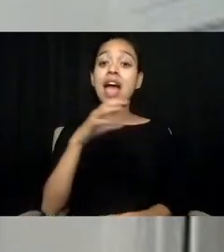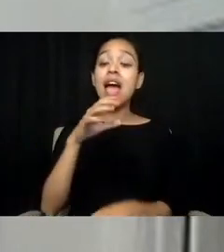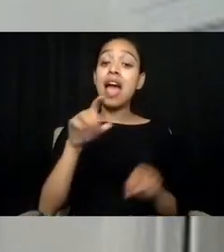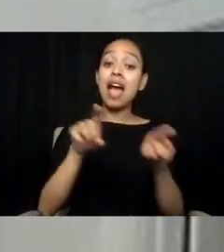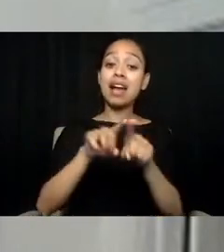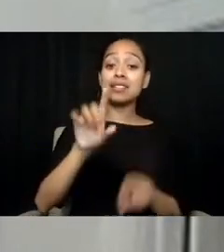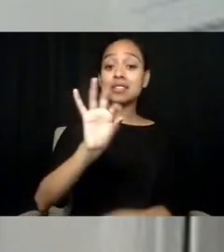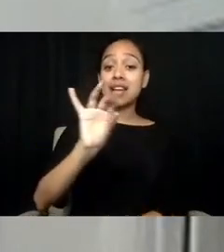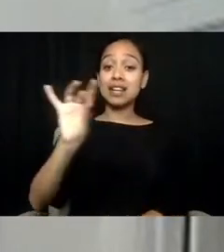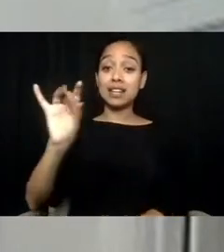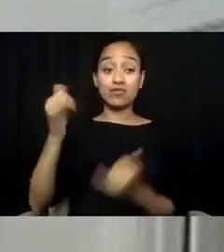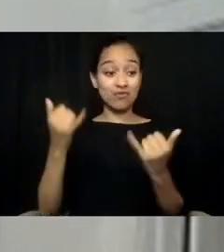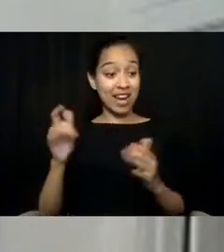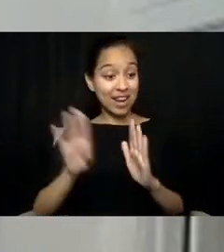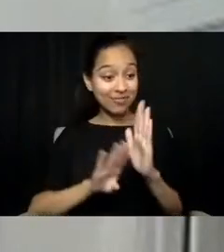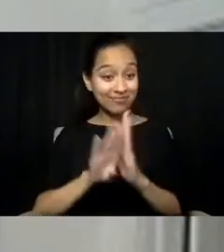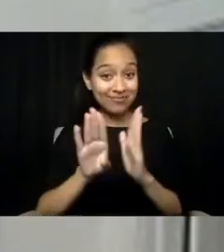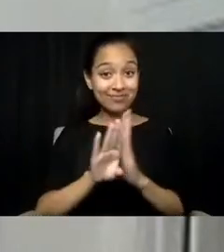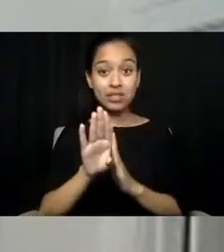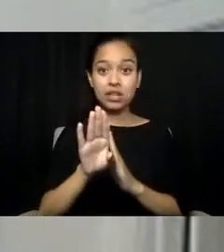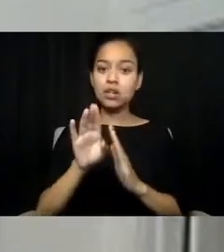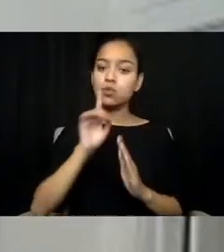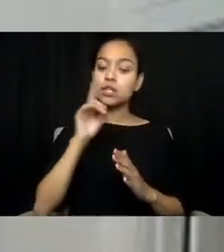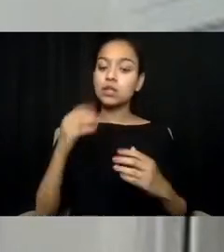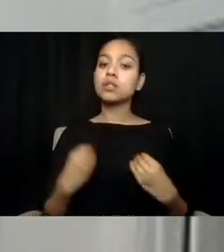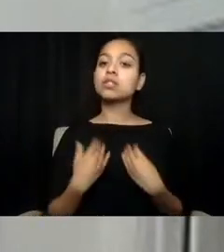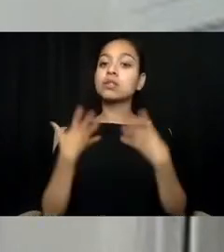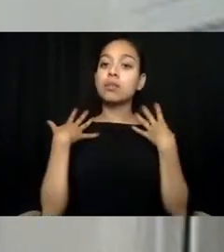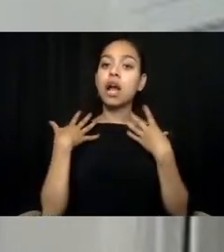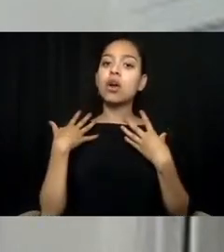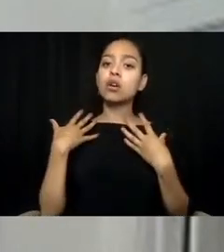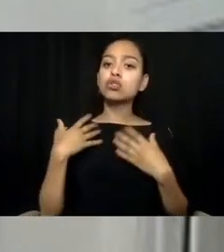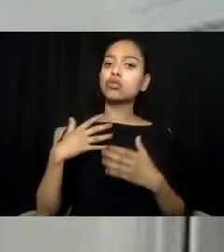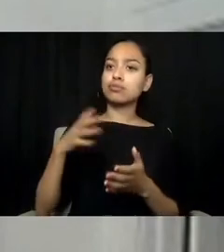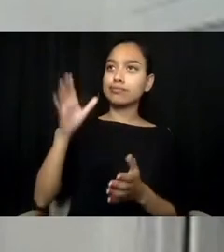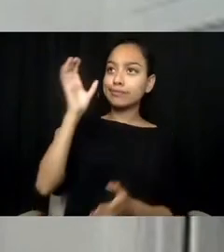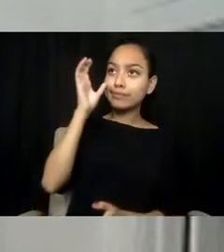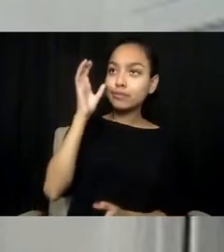it is inspiring to hear that this is a system designed for all.